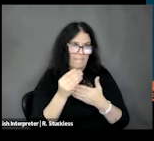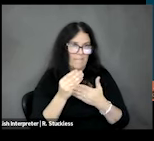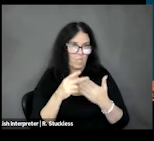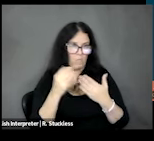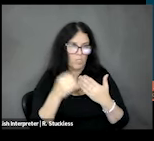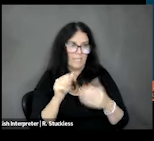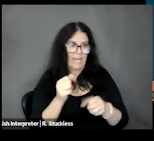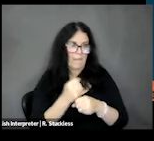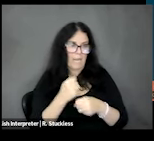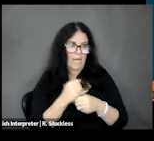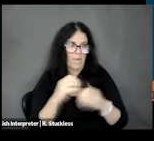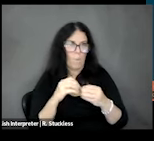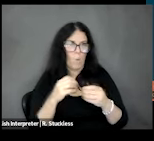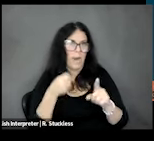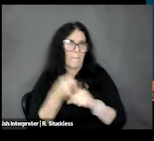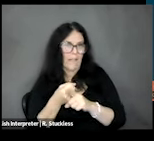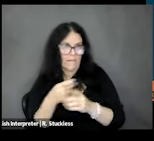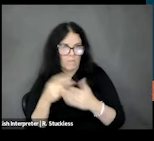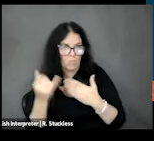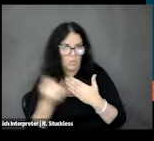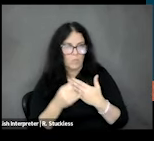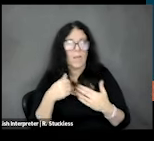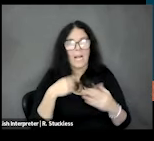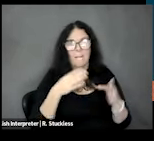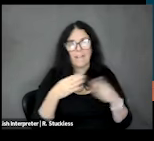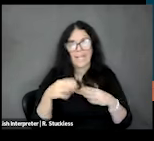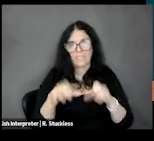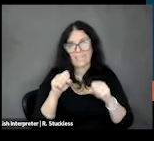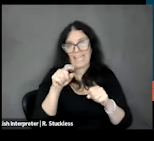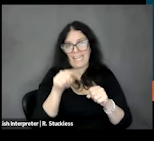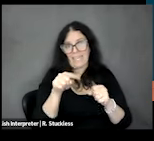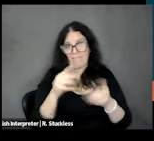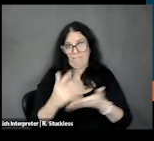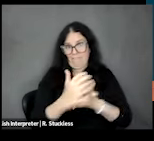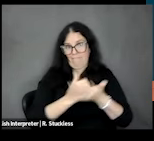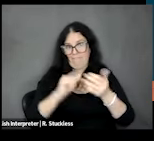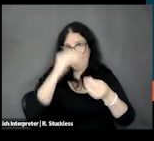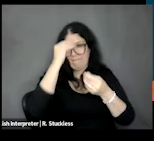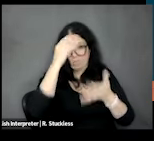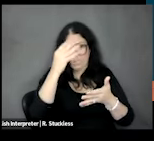impactful project, so we plan to take the products of this study which will be preliminary